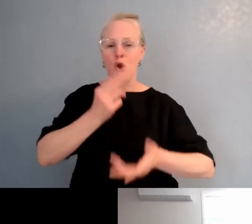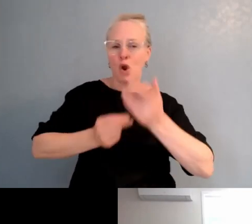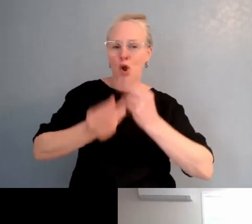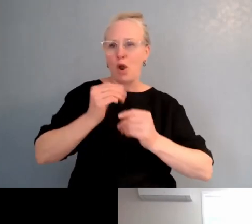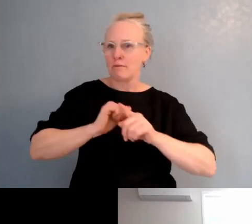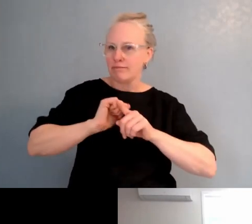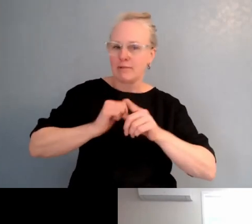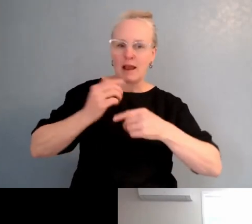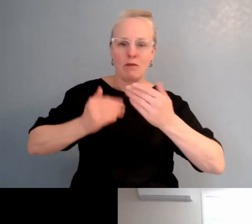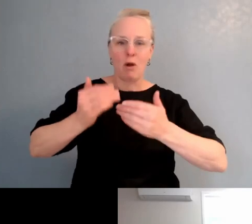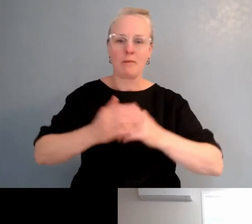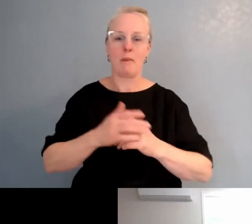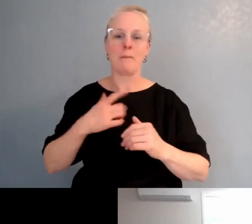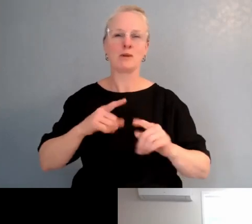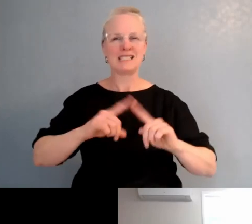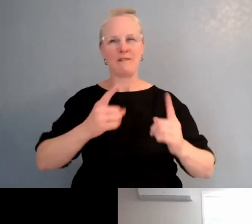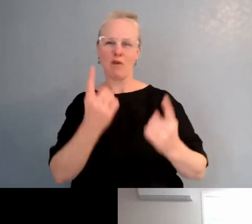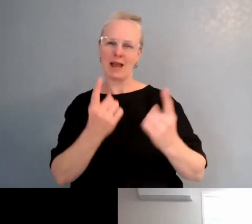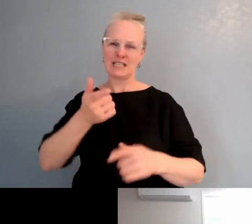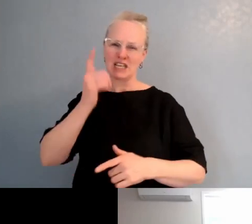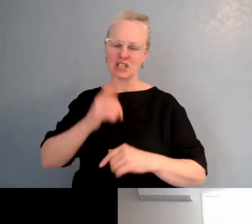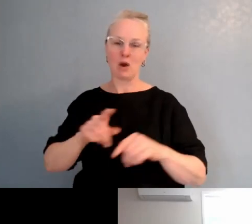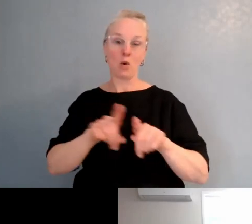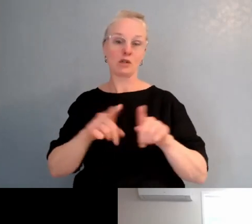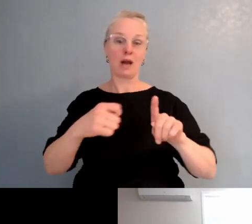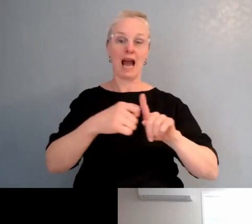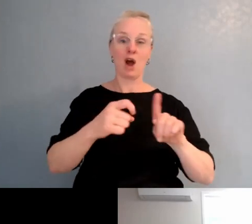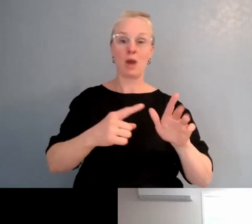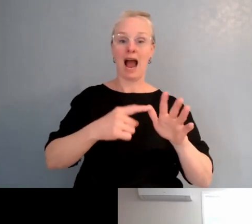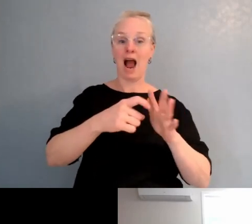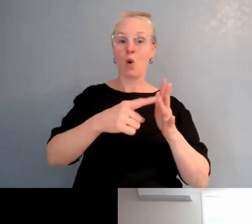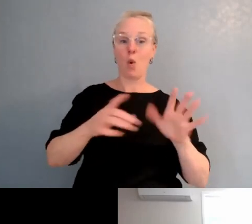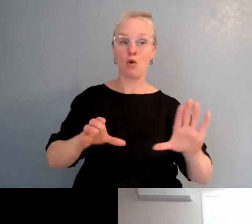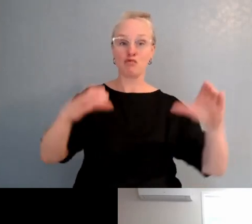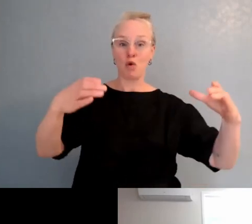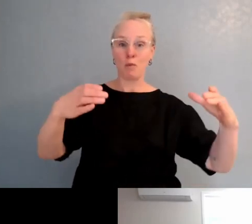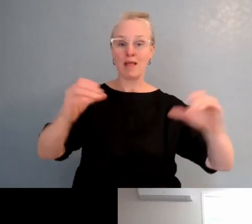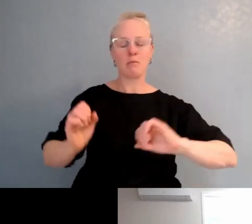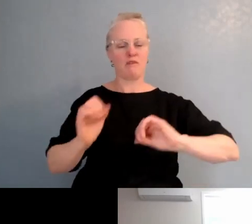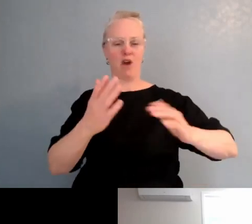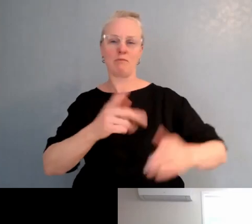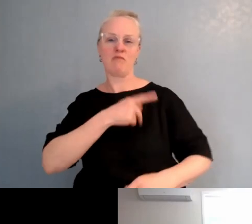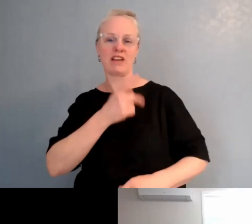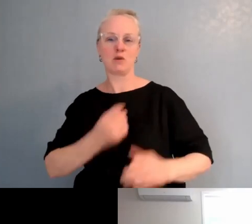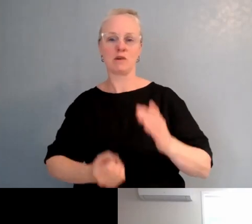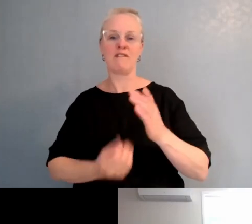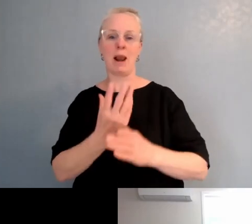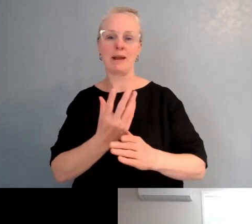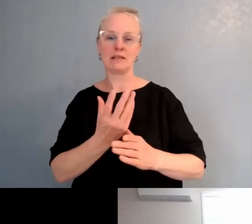The other thing is our kāhui ako provides professional development at various levels related to our achievement challenges, which works out quite nicely as well,